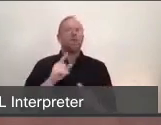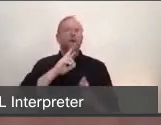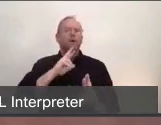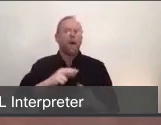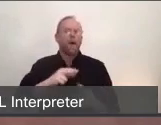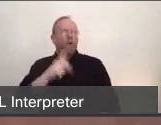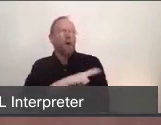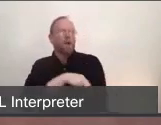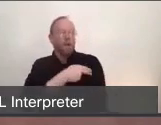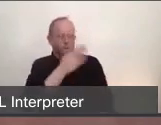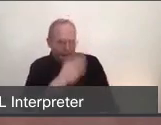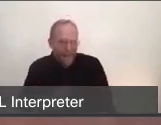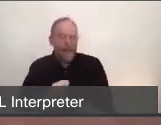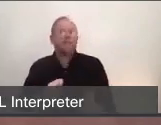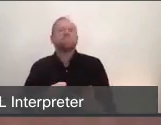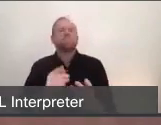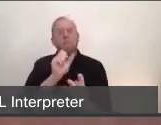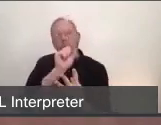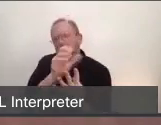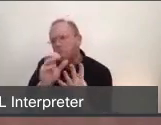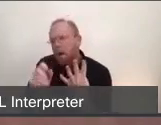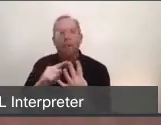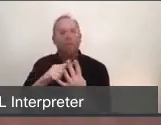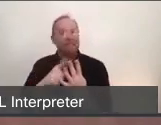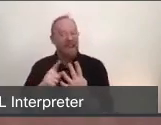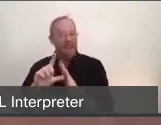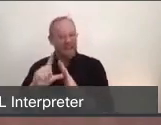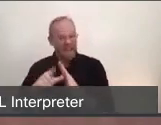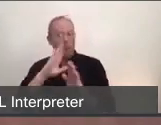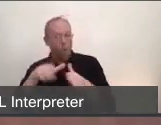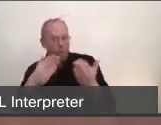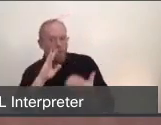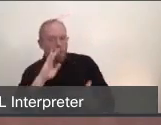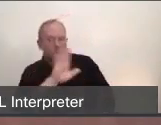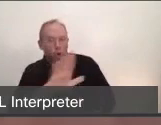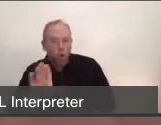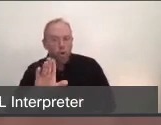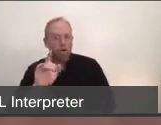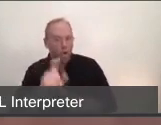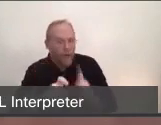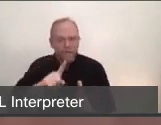we will then open it up to some Q&A, answering a lot of the questions that you, our viewers, submitted earlier today.